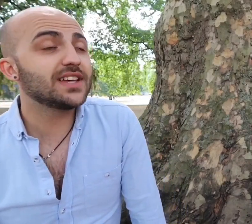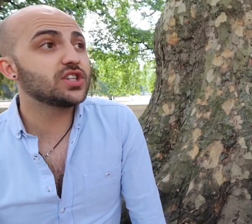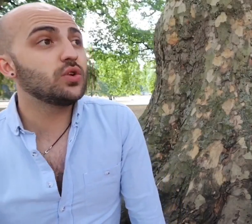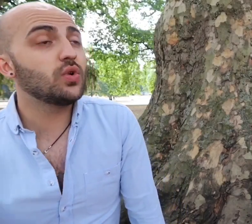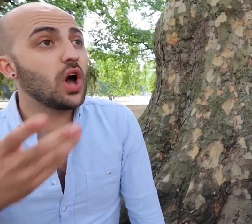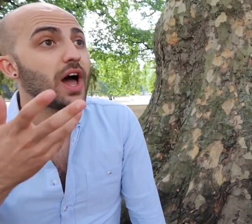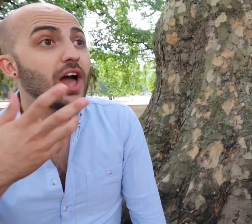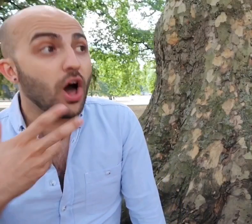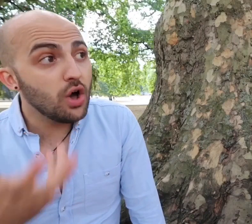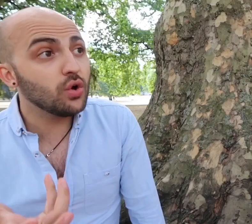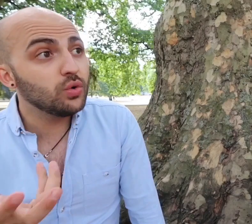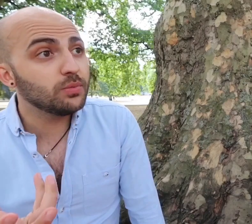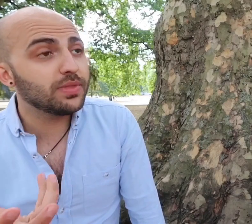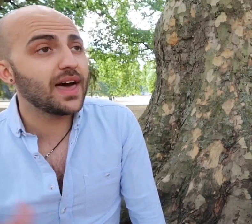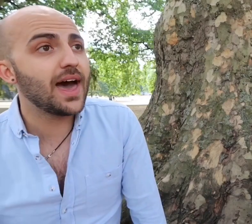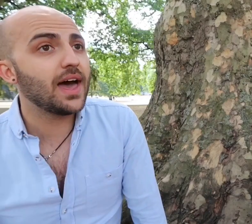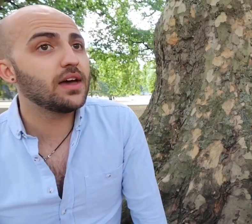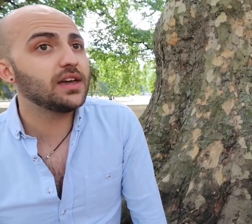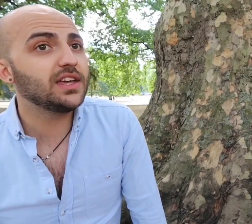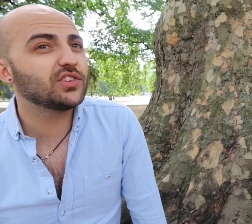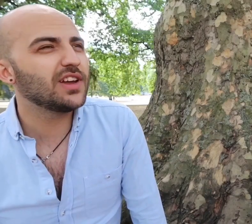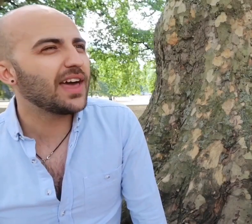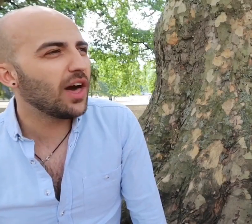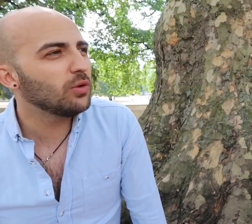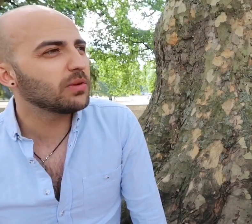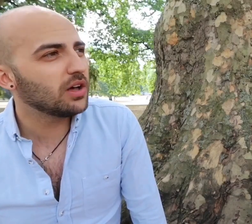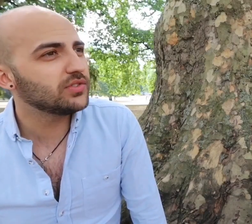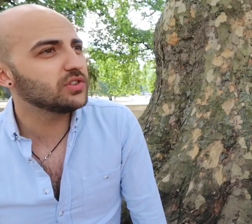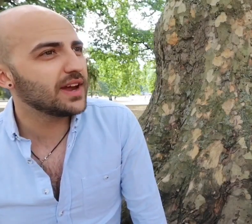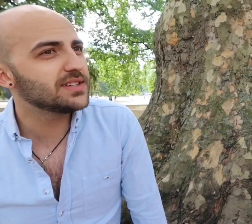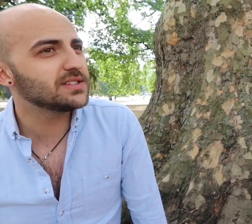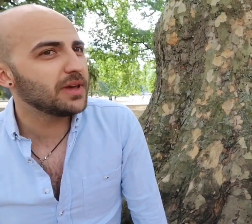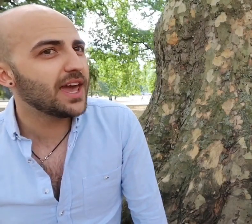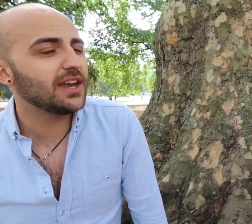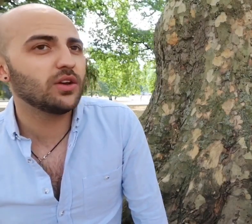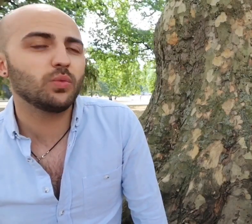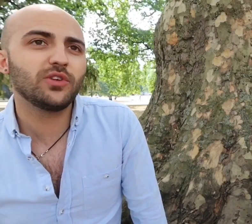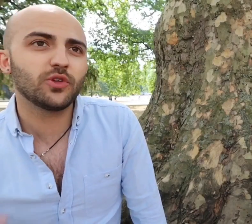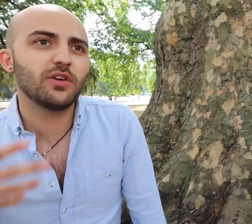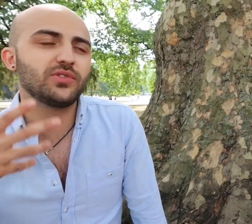that so I hope that is going to help casting directors a bit, I was